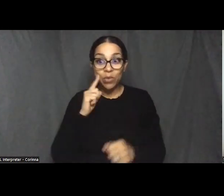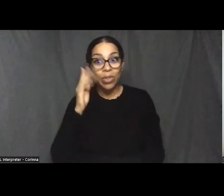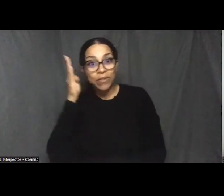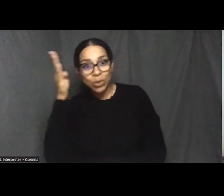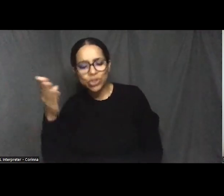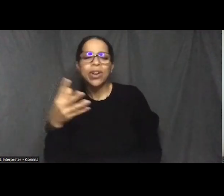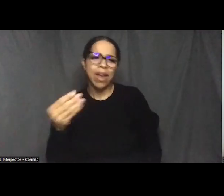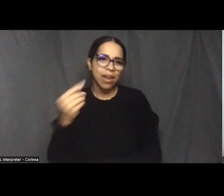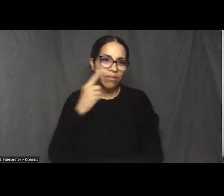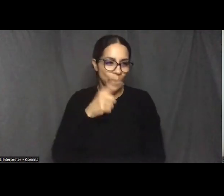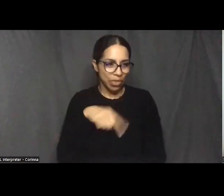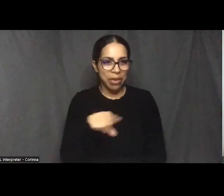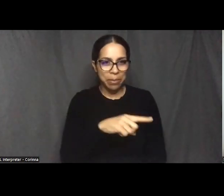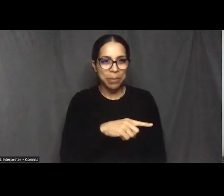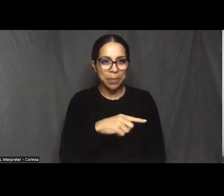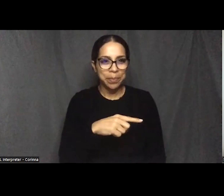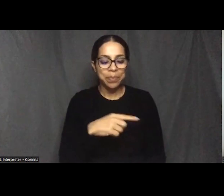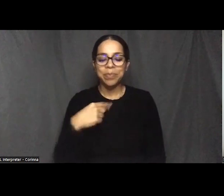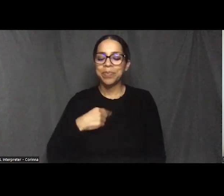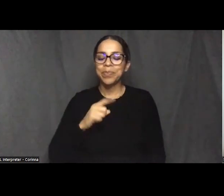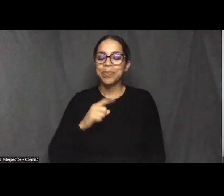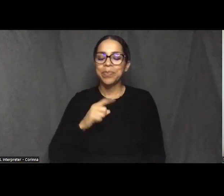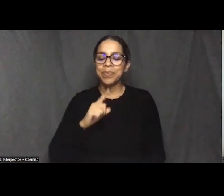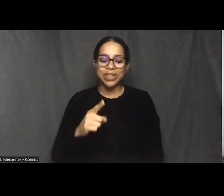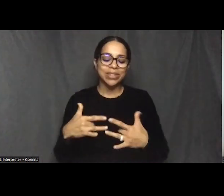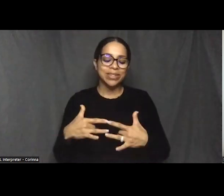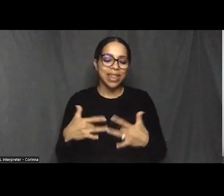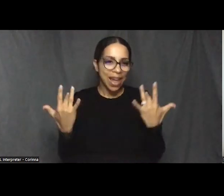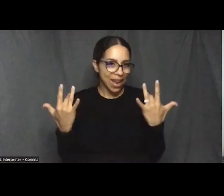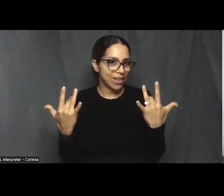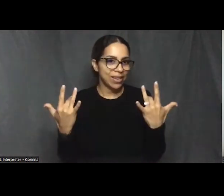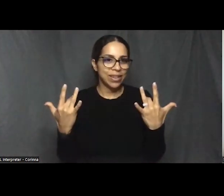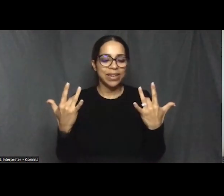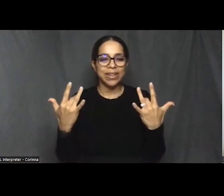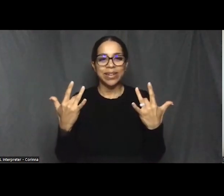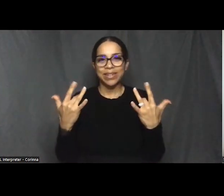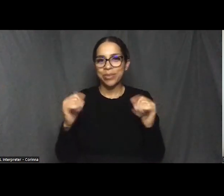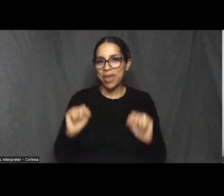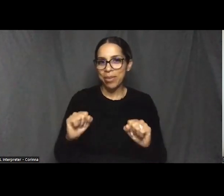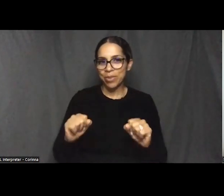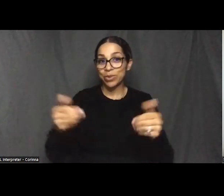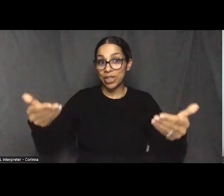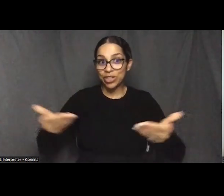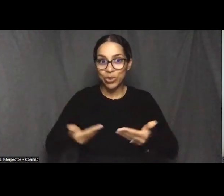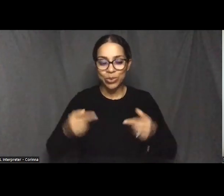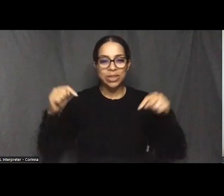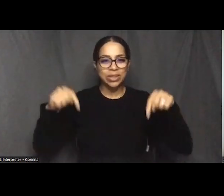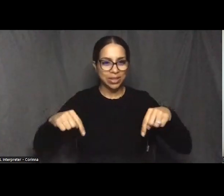I am so delighted to be able to introduce this program to you